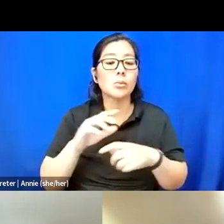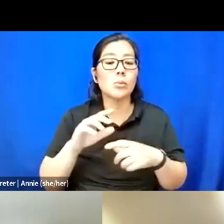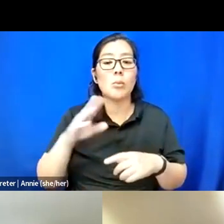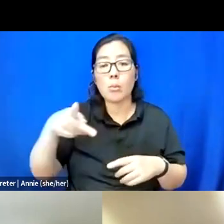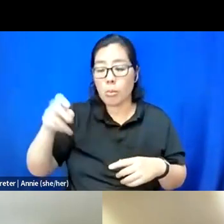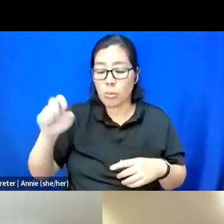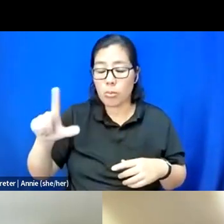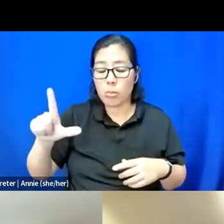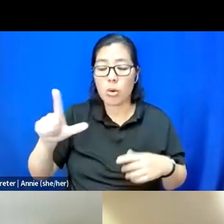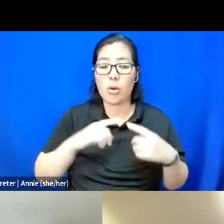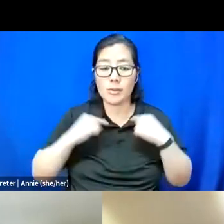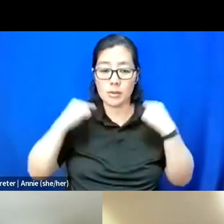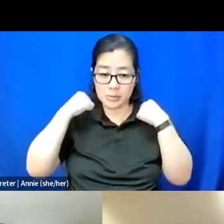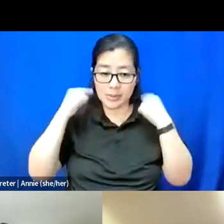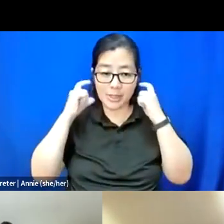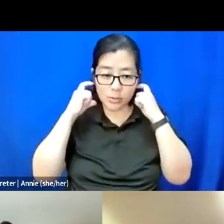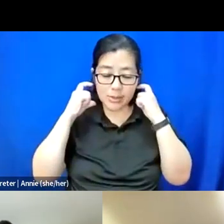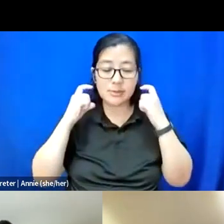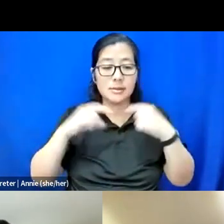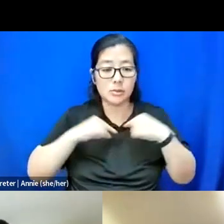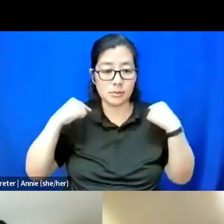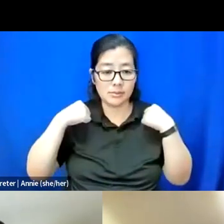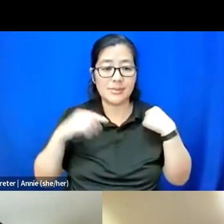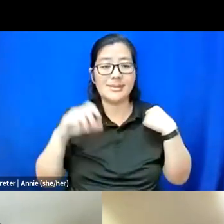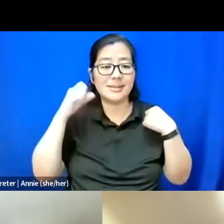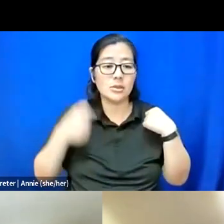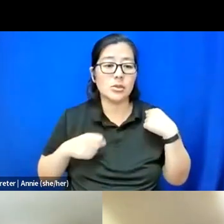I have a pearl necklace and a silver chain necklace on.